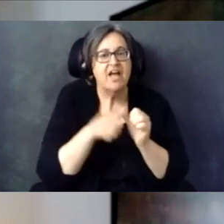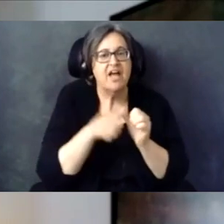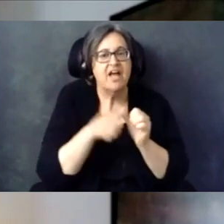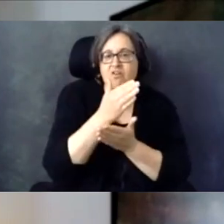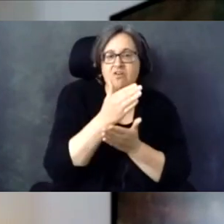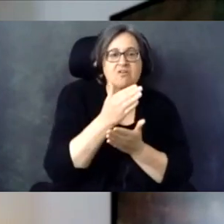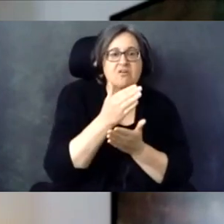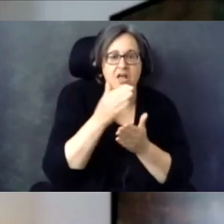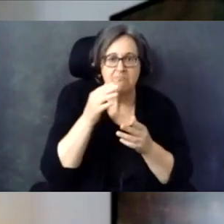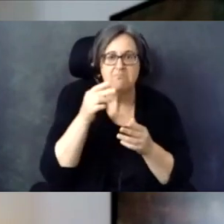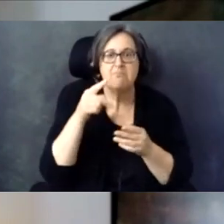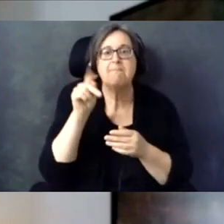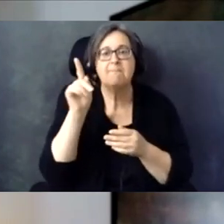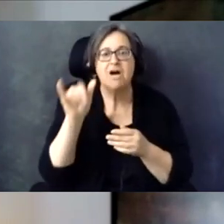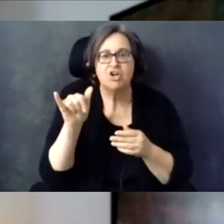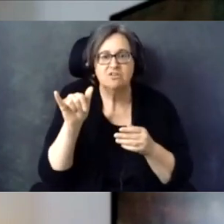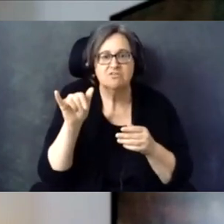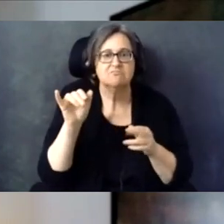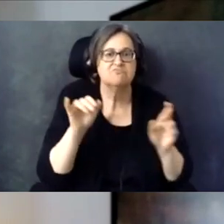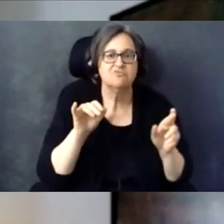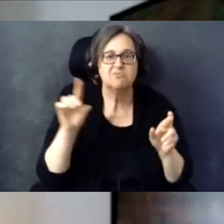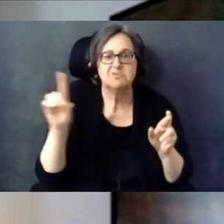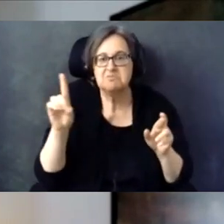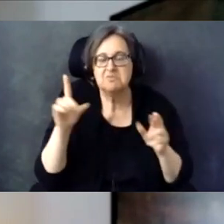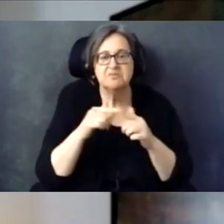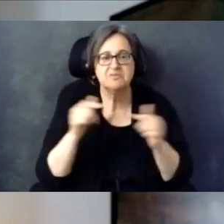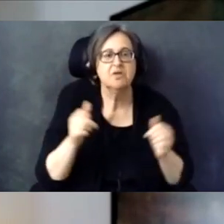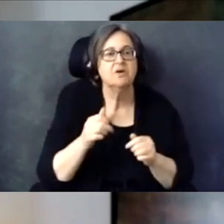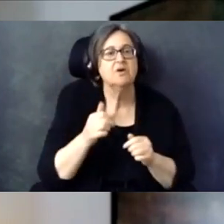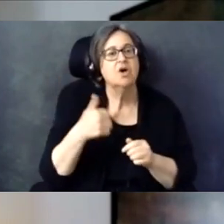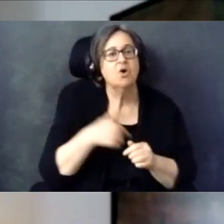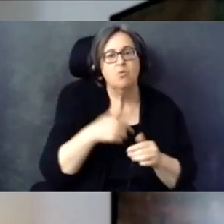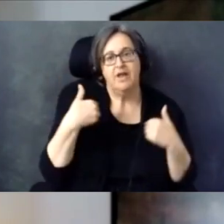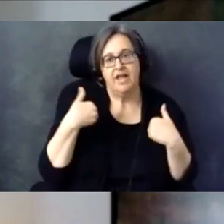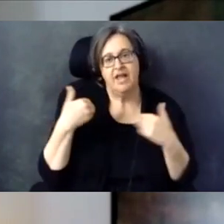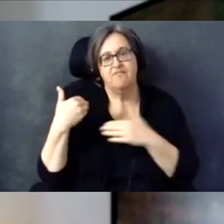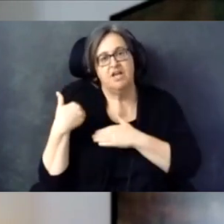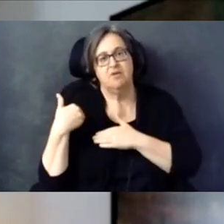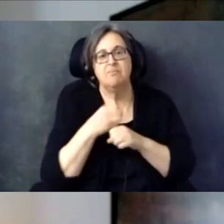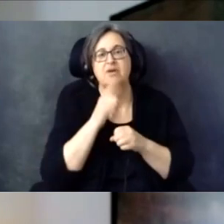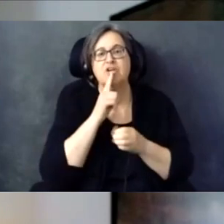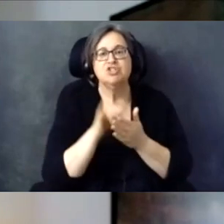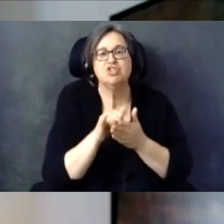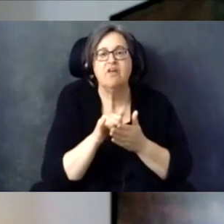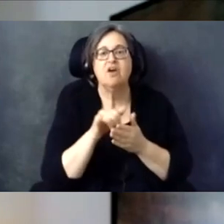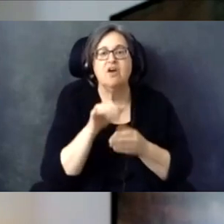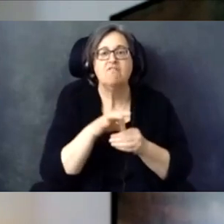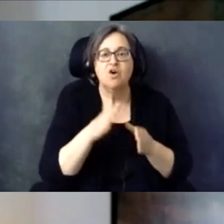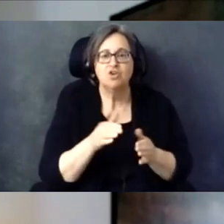every party. All of us have an obligation to make sure voters with disabilities can cast a ballot